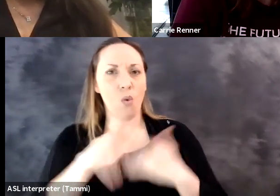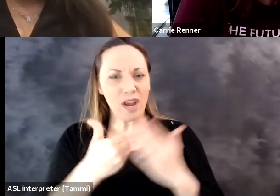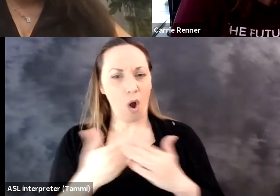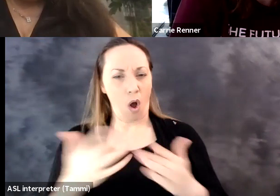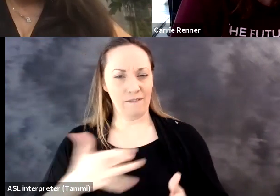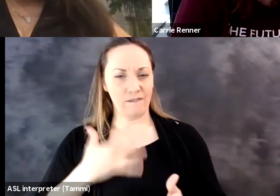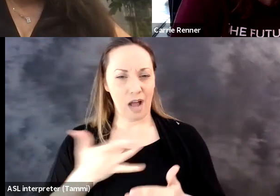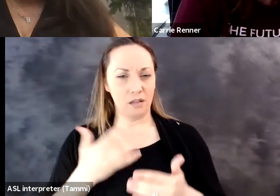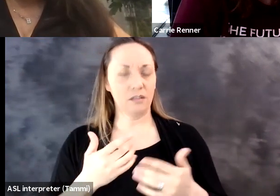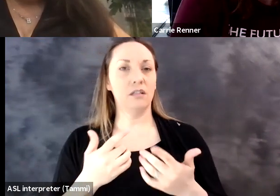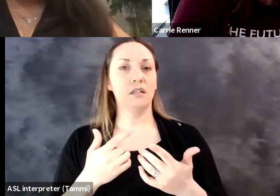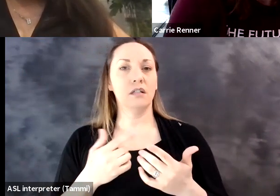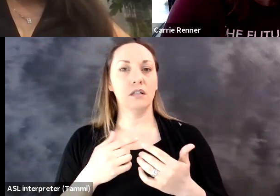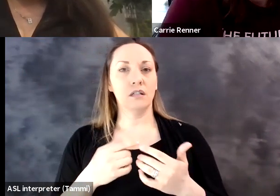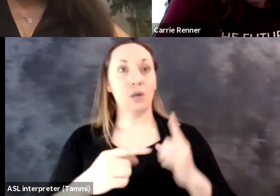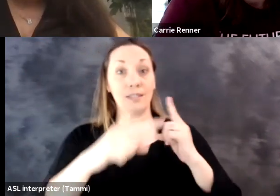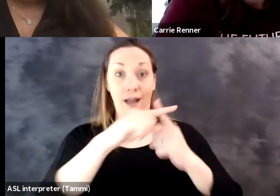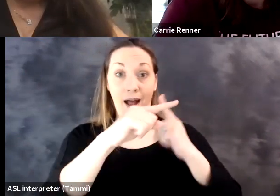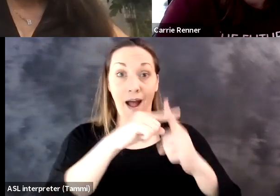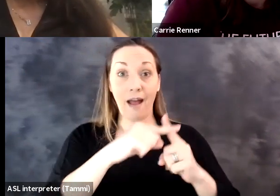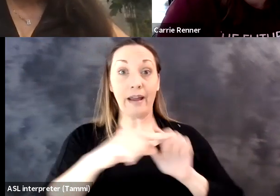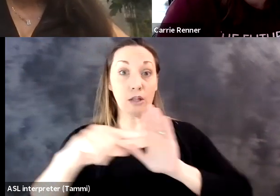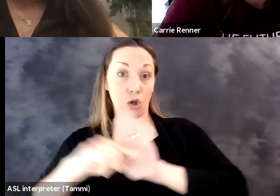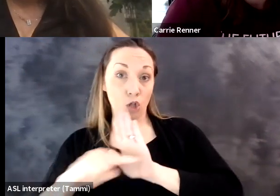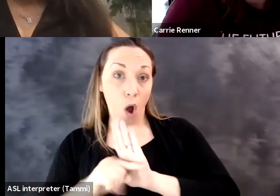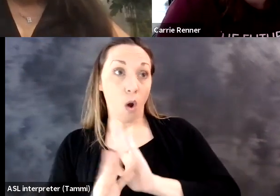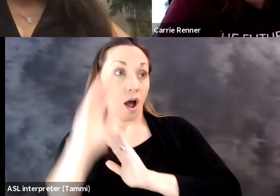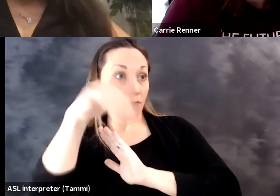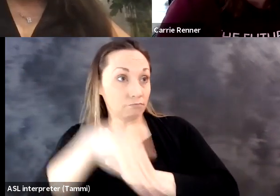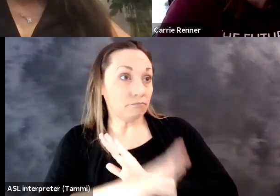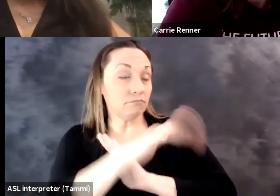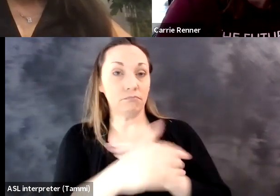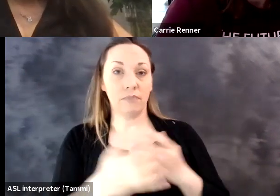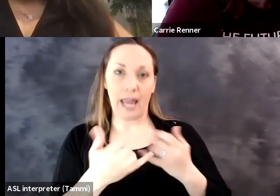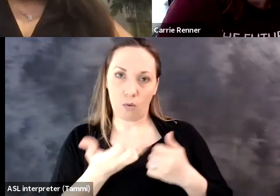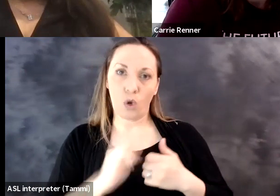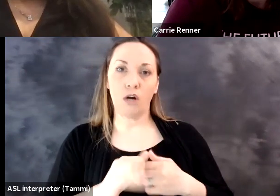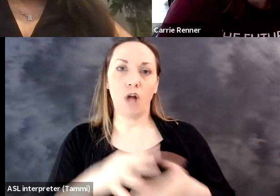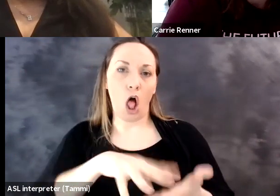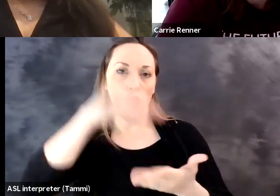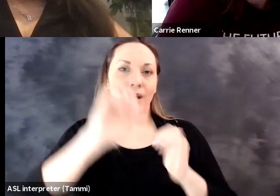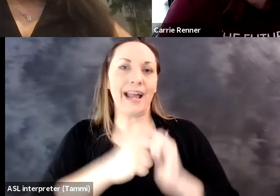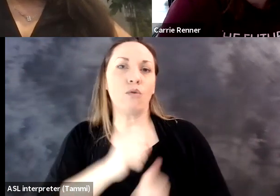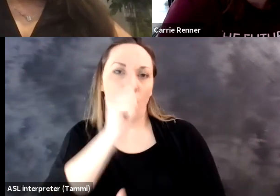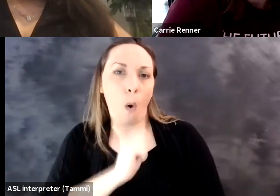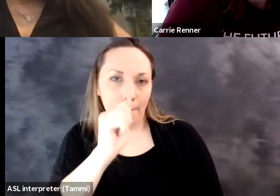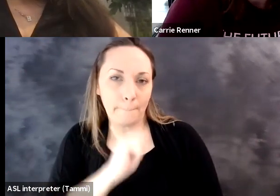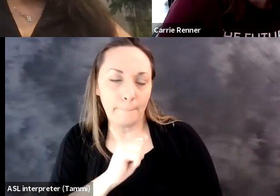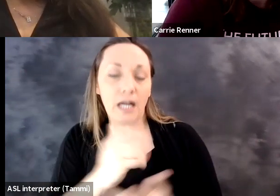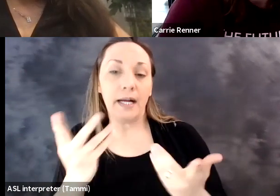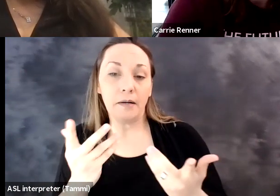bang-on, Jenny. Shilpi: I think you've hit it I think that's what all of us felt. There was the high, there was the low, and I think we're all learning to cope